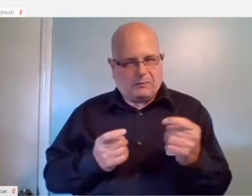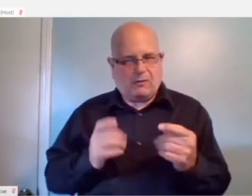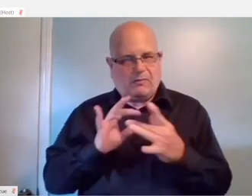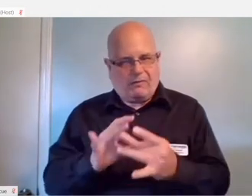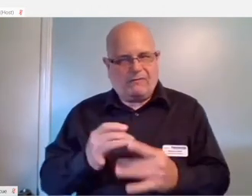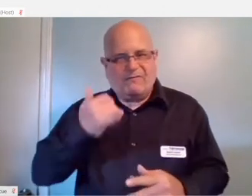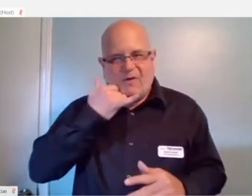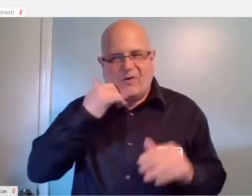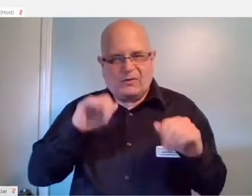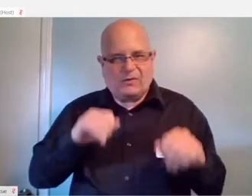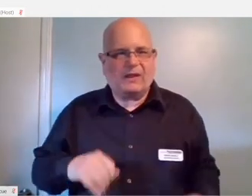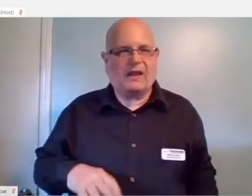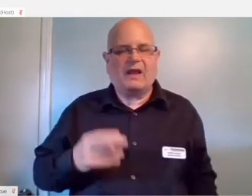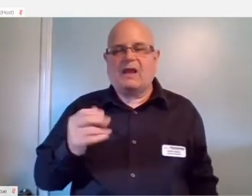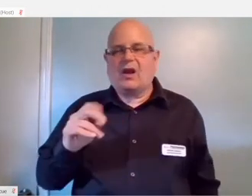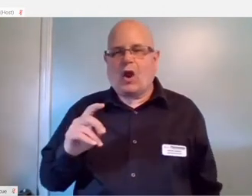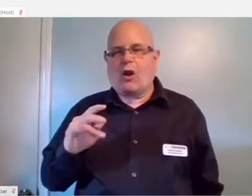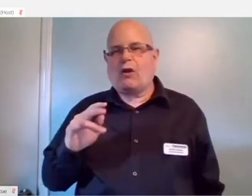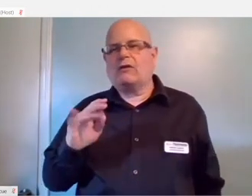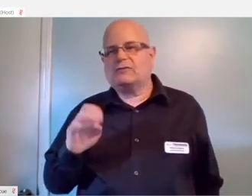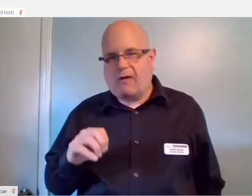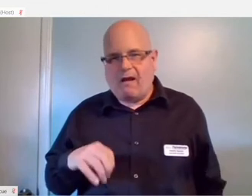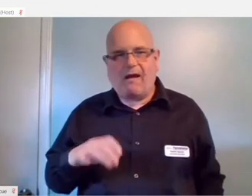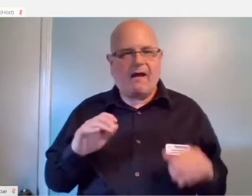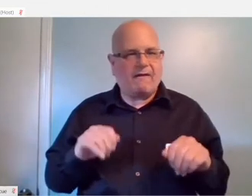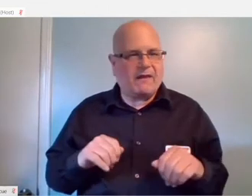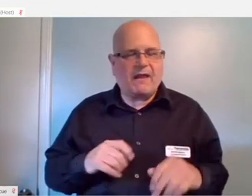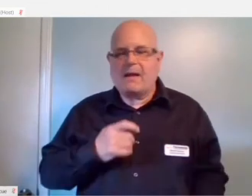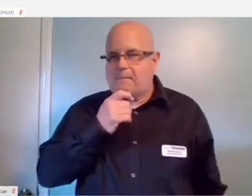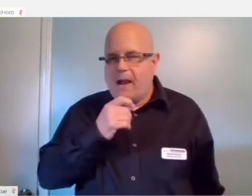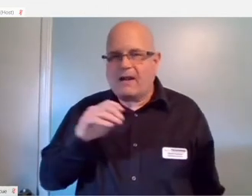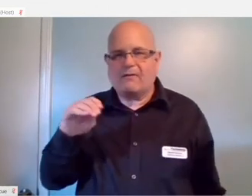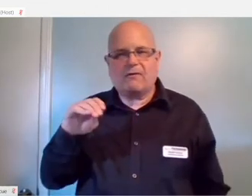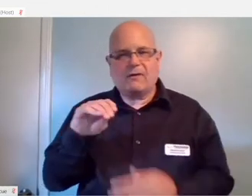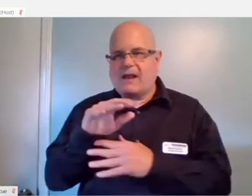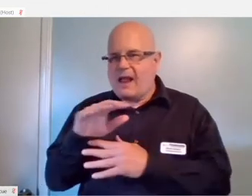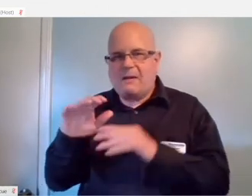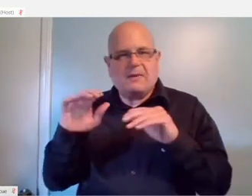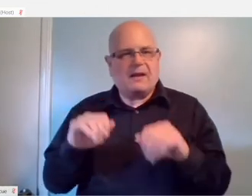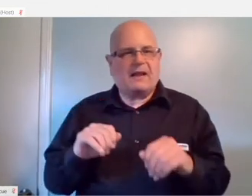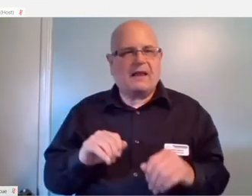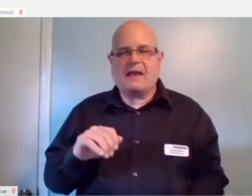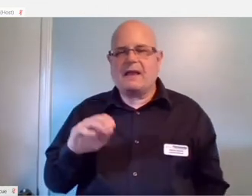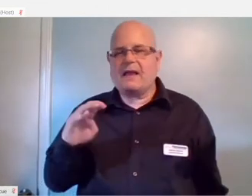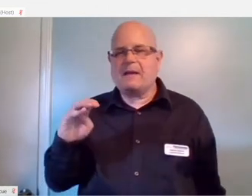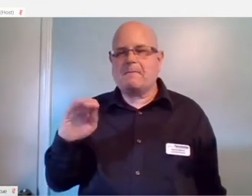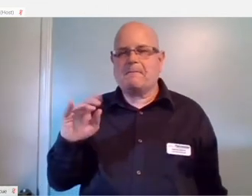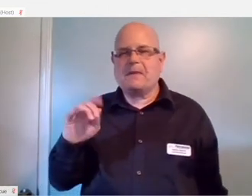You can plug hard drives and thumb sticks into your phone, Mike phones and cameras,